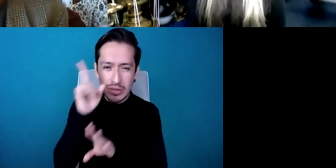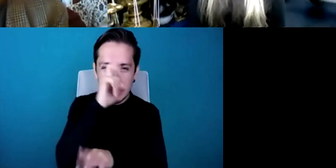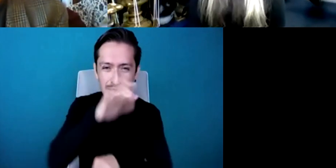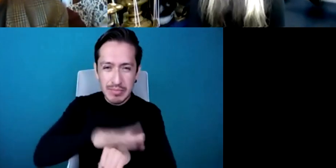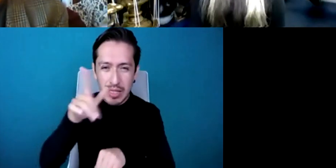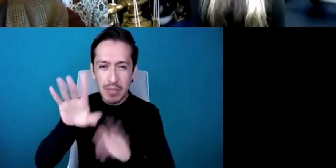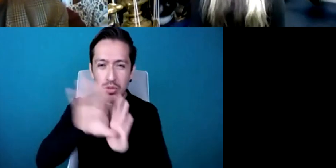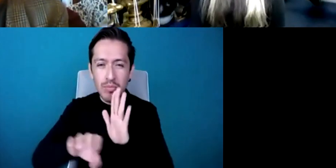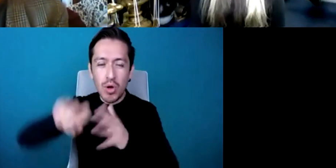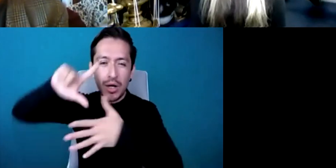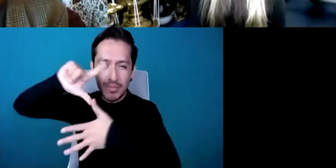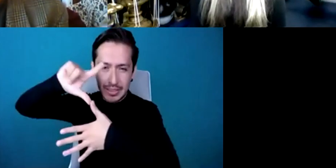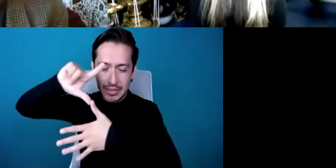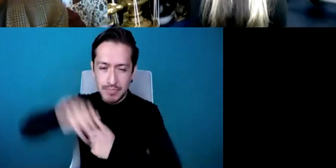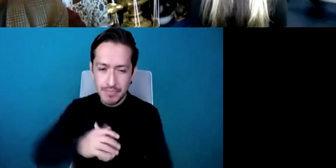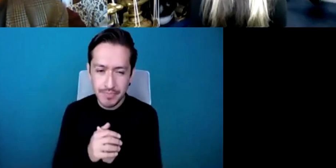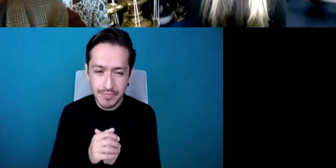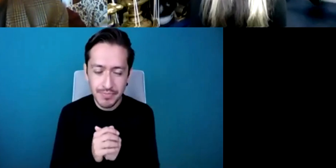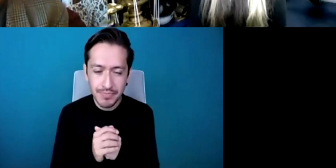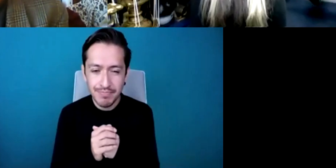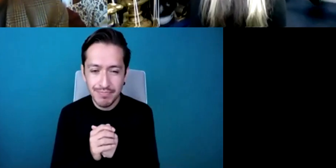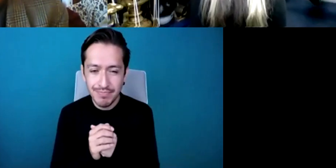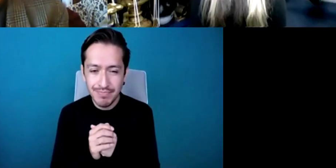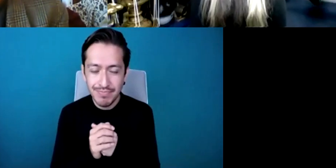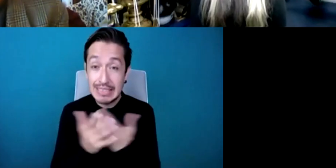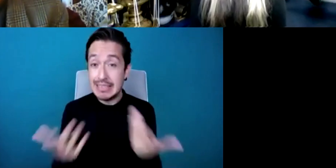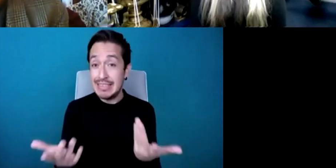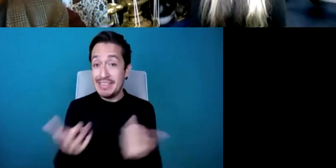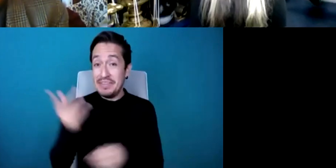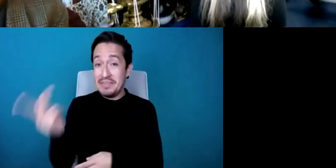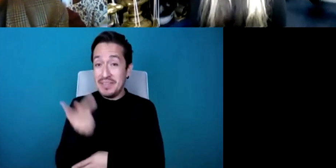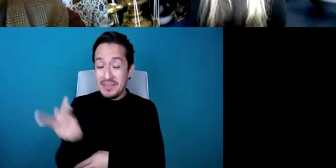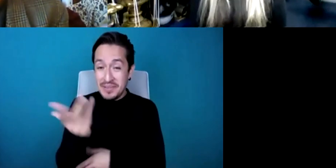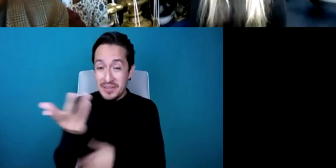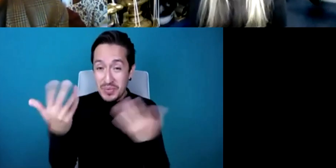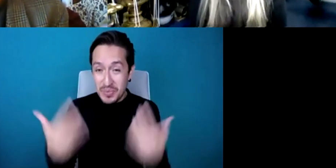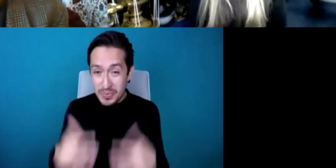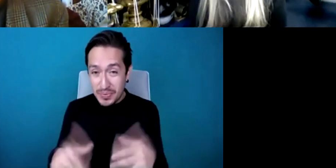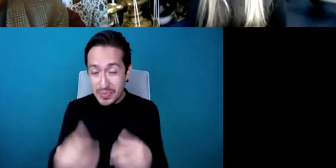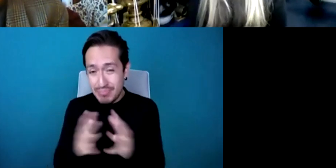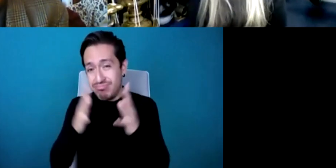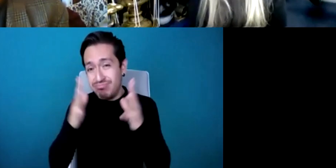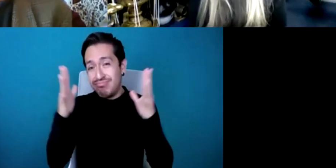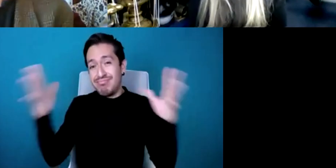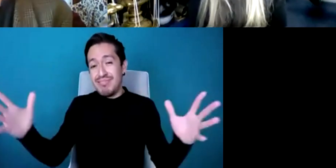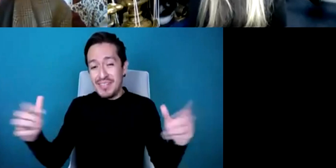Well that's a rather large question and I don't you know see myself as any kind of expert or anything like that